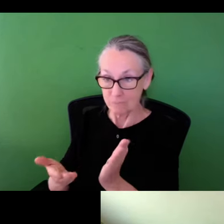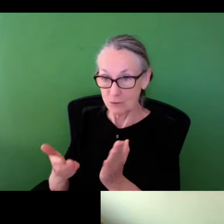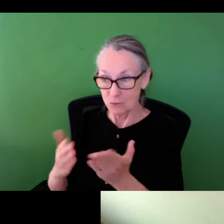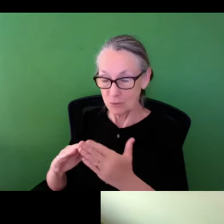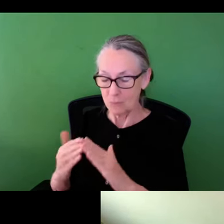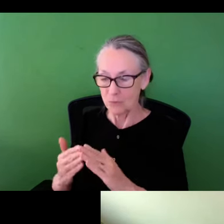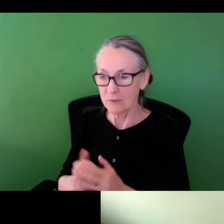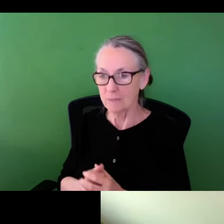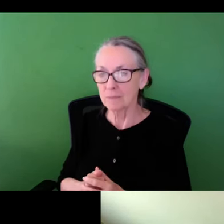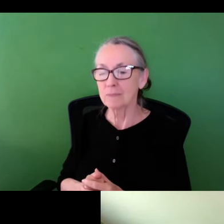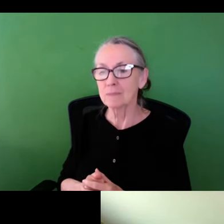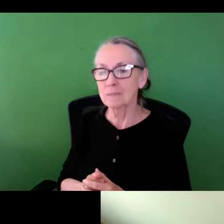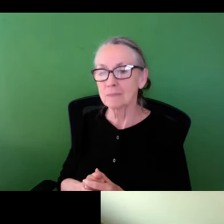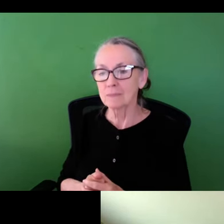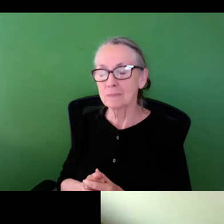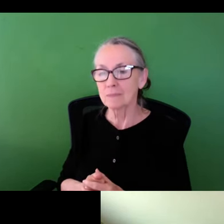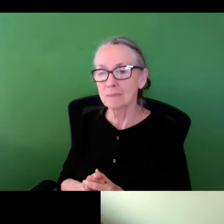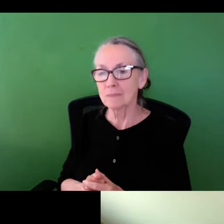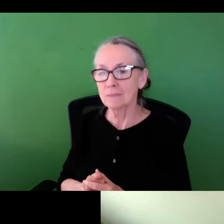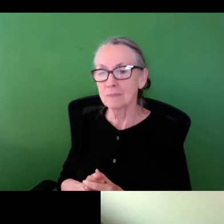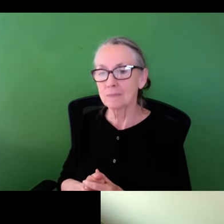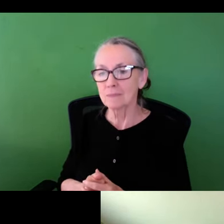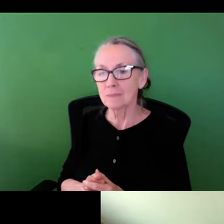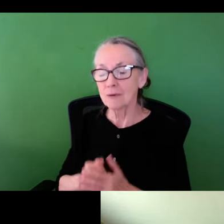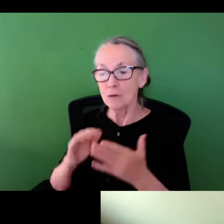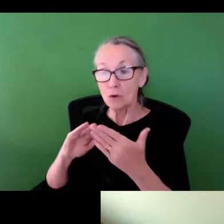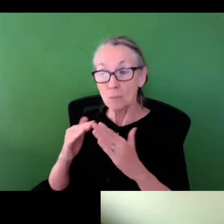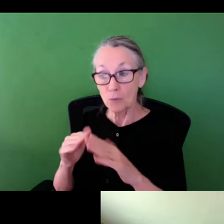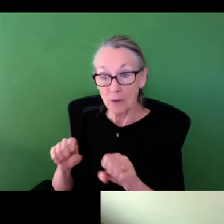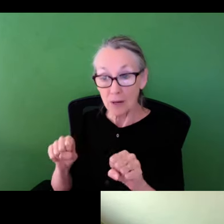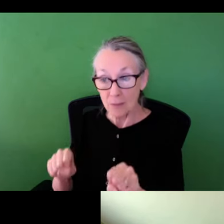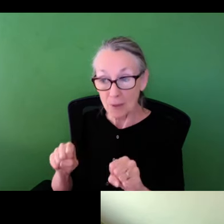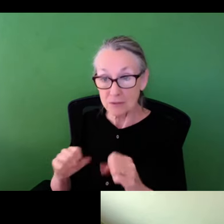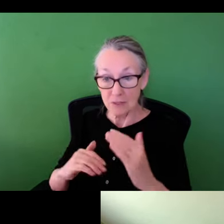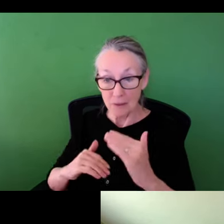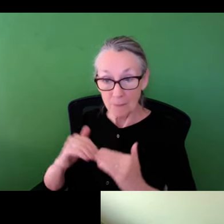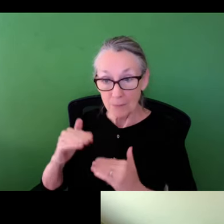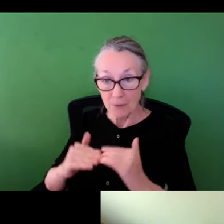about the ethical principles that I take into the community engagement work is that often times we think about